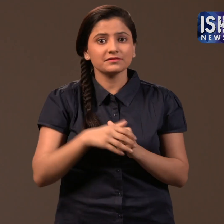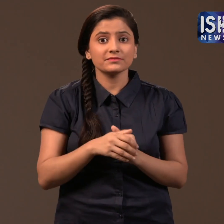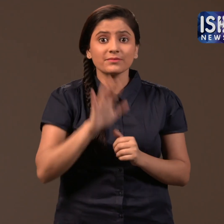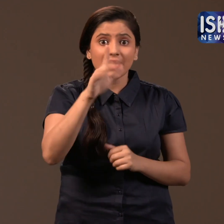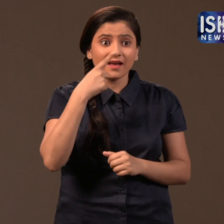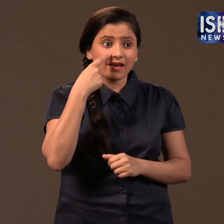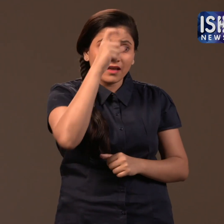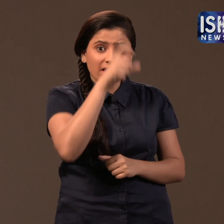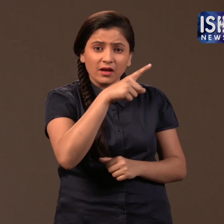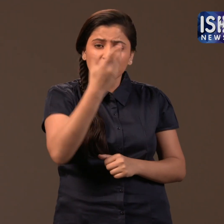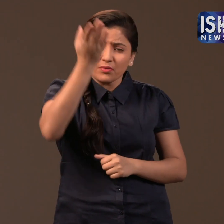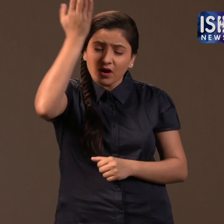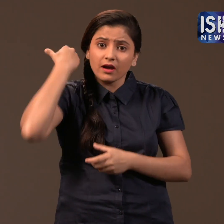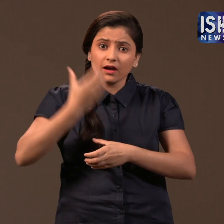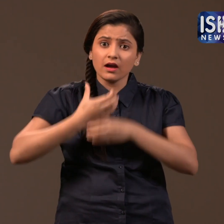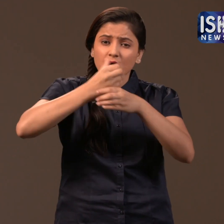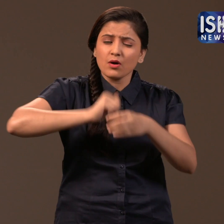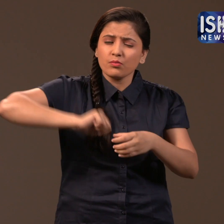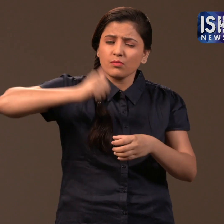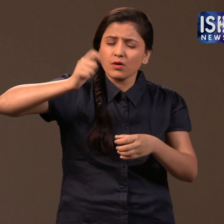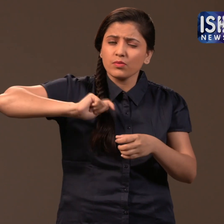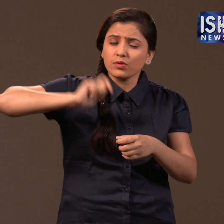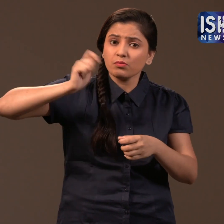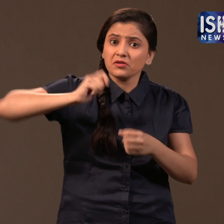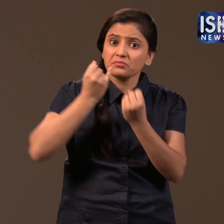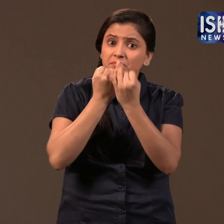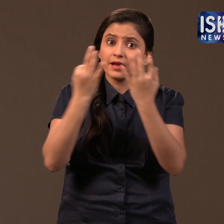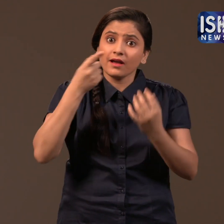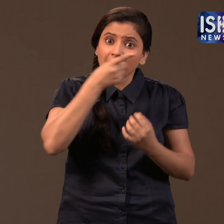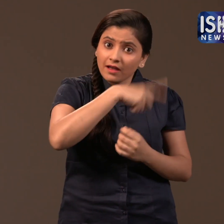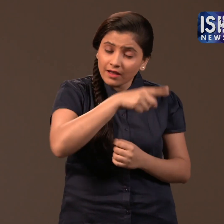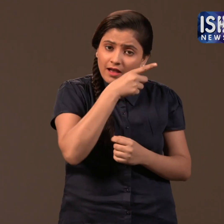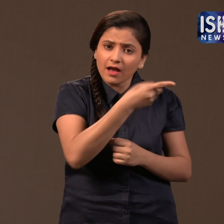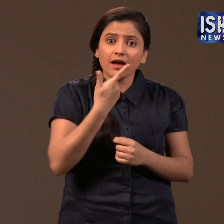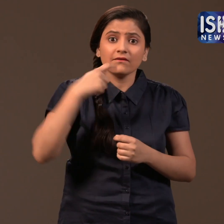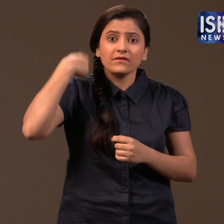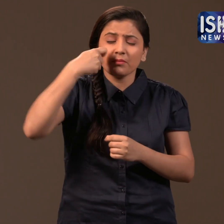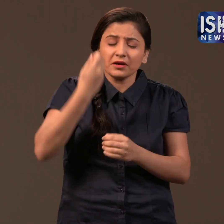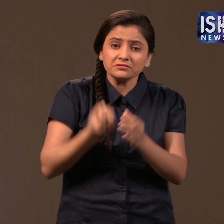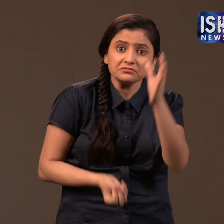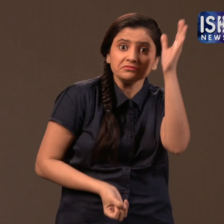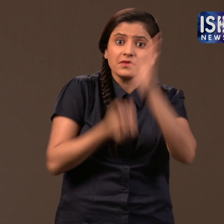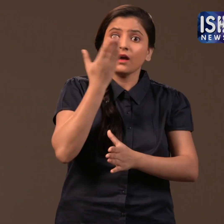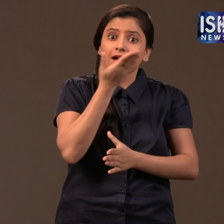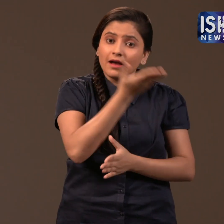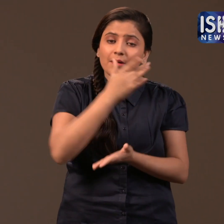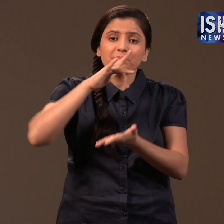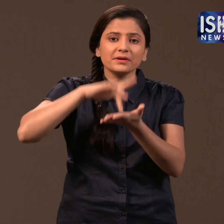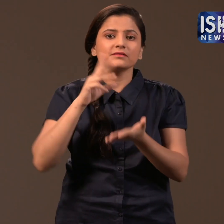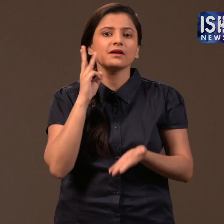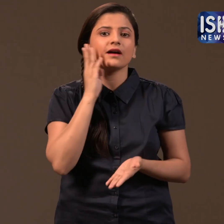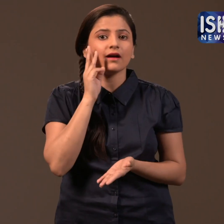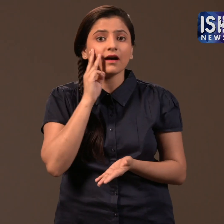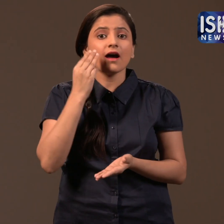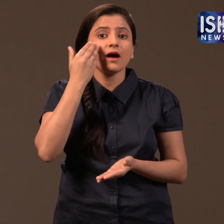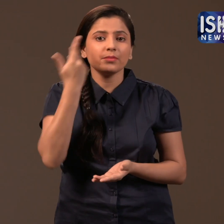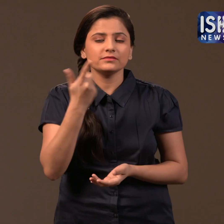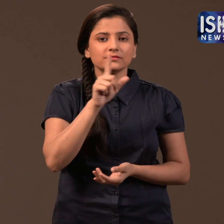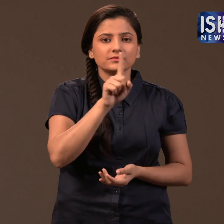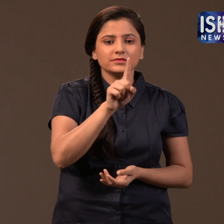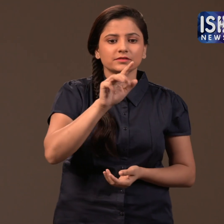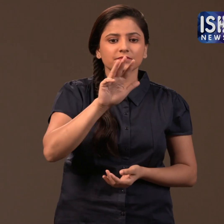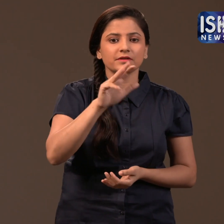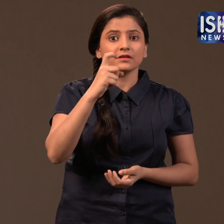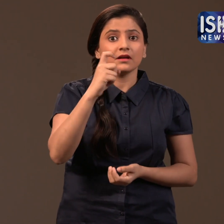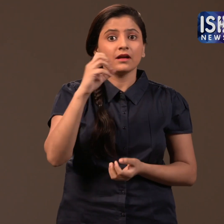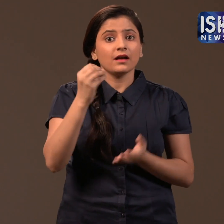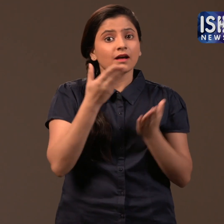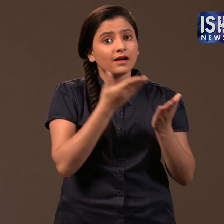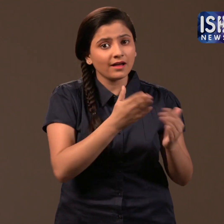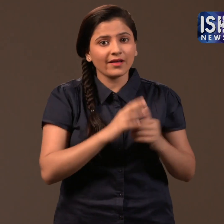He has won many National Awards in the past. He transformed the world of cinema in Manipur in the 1970s.